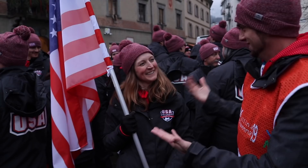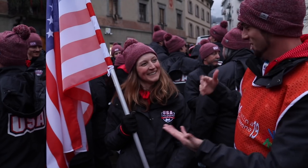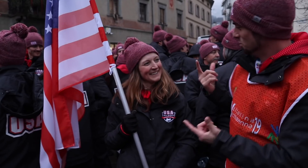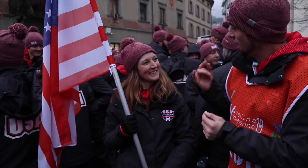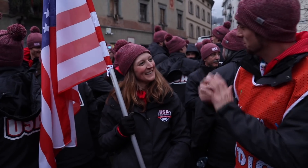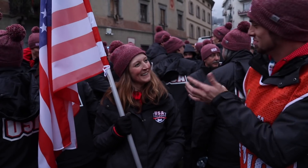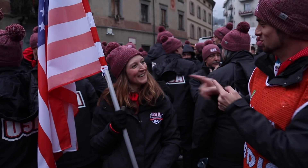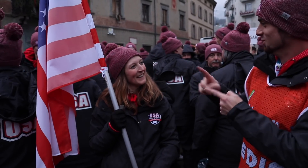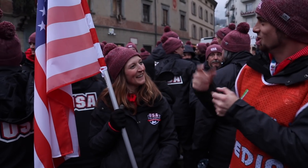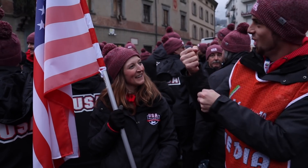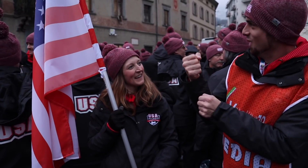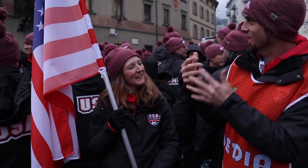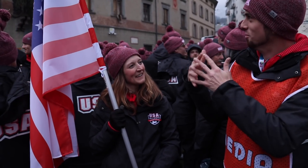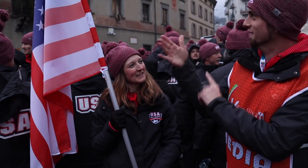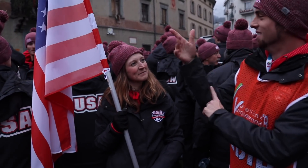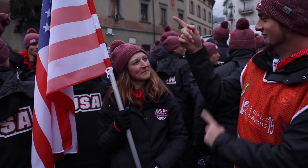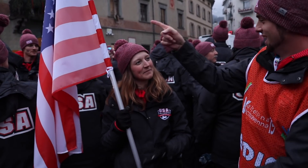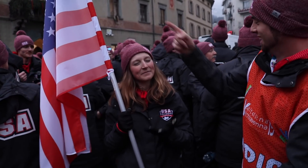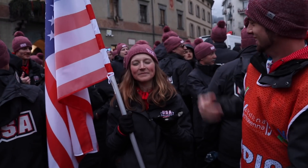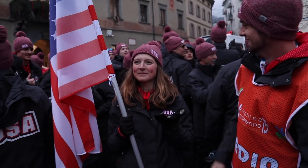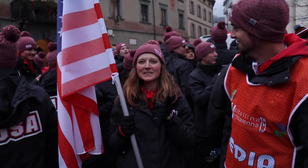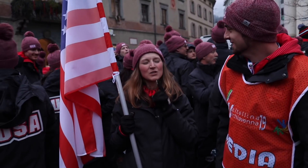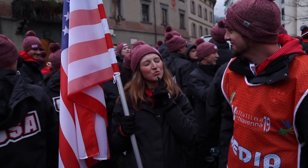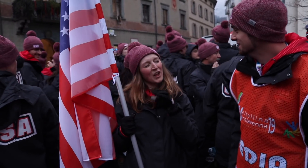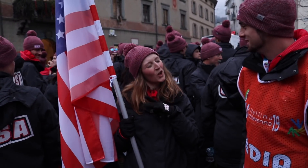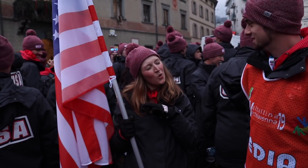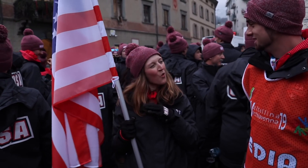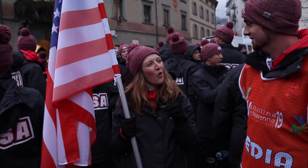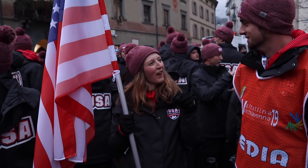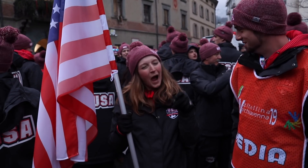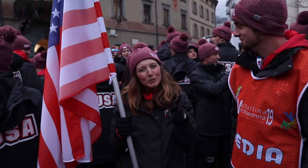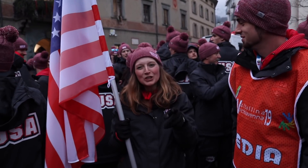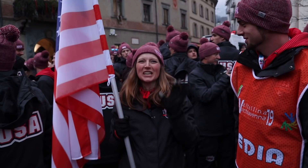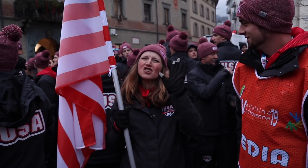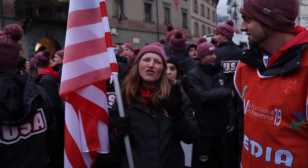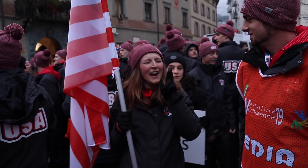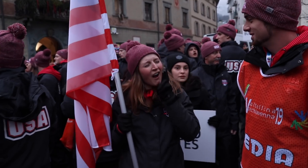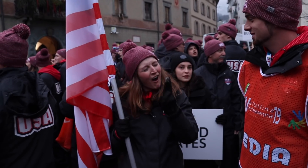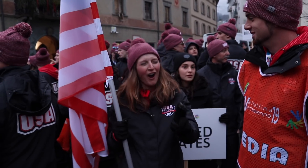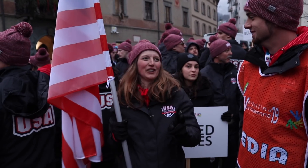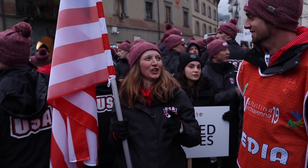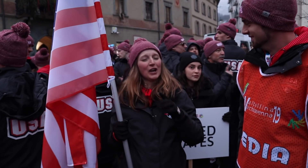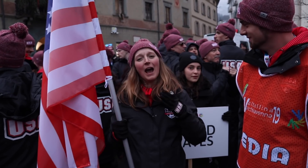What does it mean to you to hold the American flag? It is a really cool opportunity and a great honor.